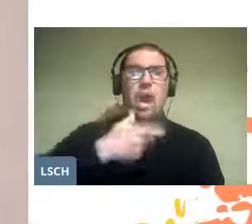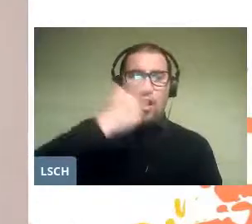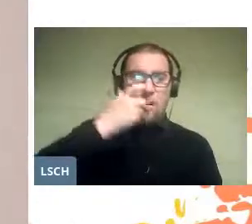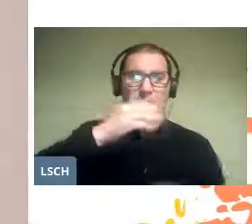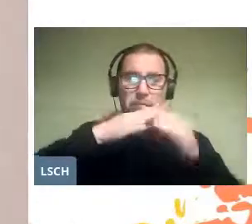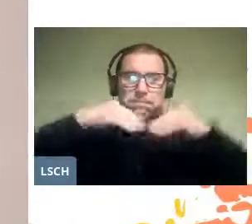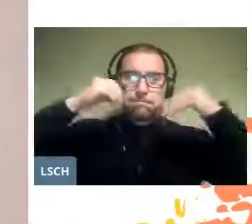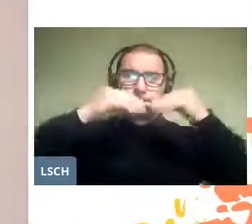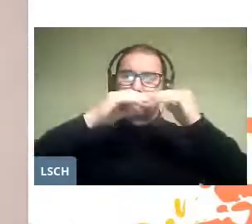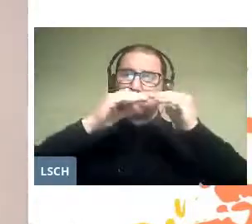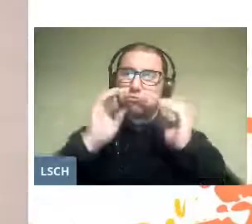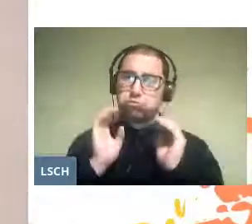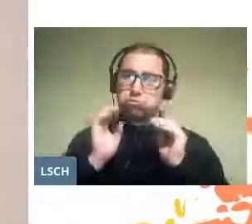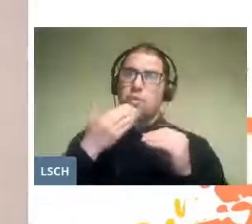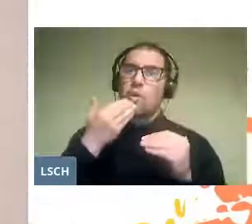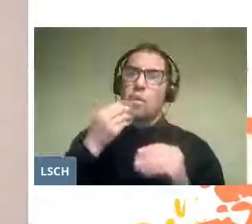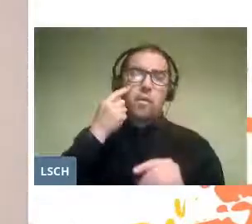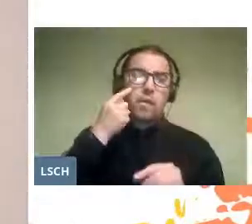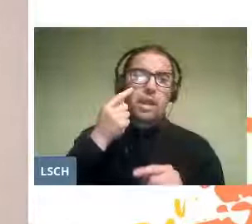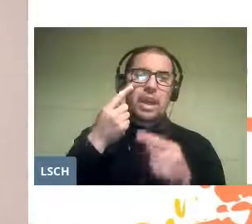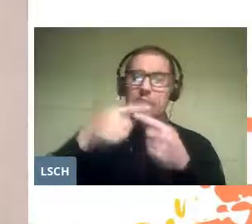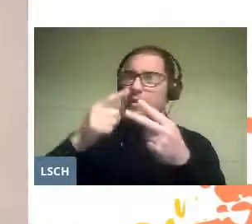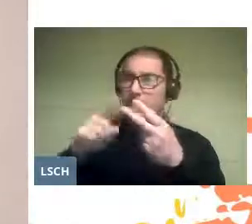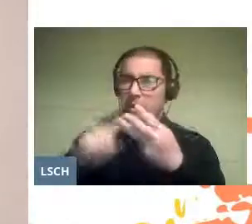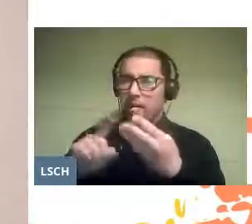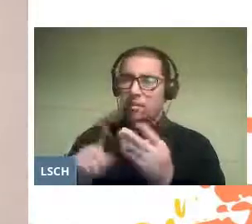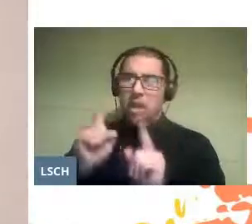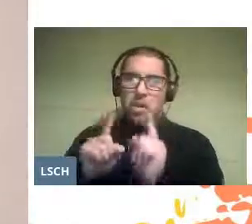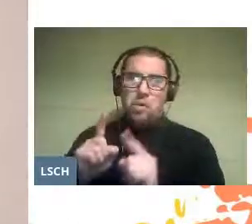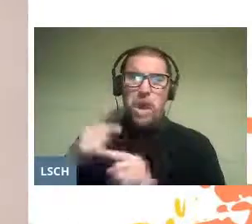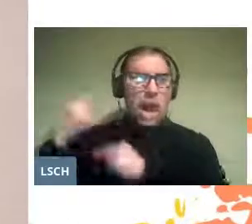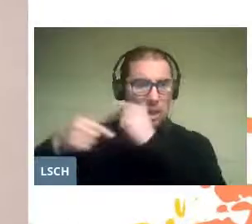as seen in those that have come to us today.